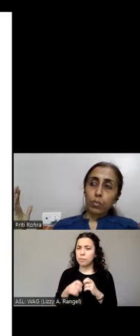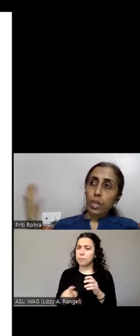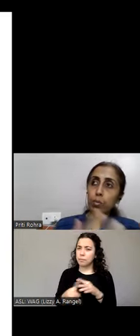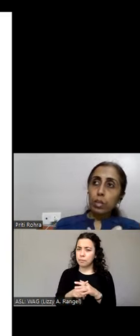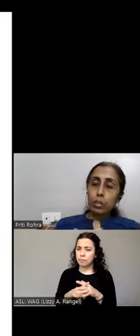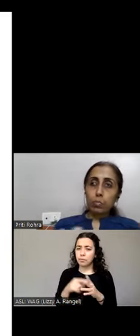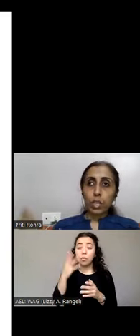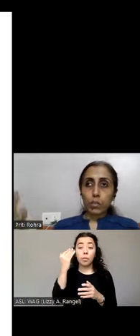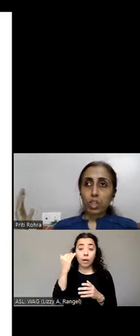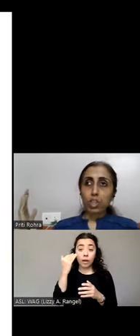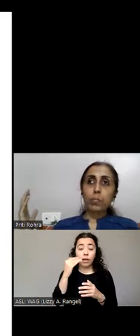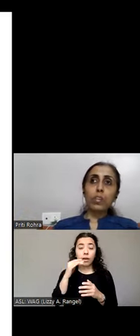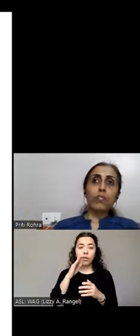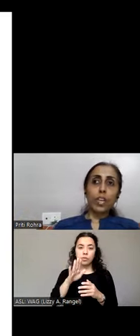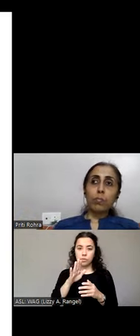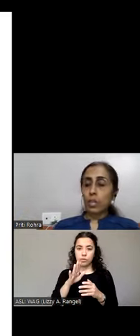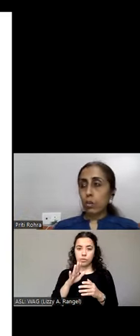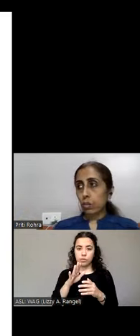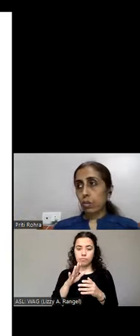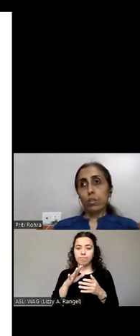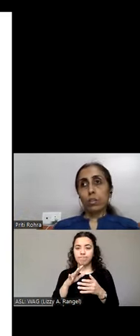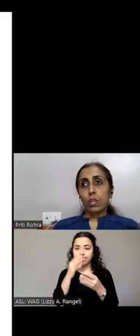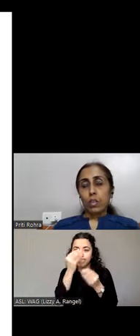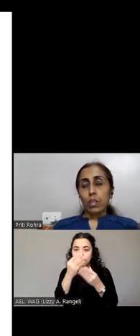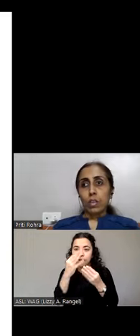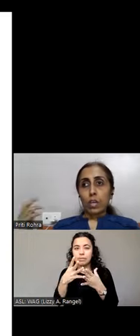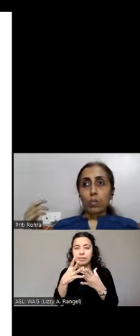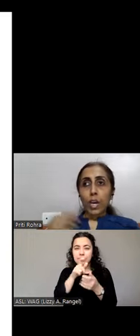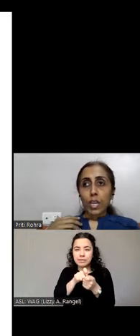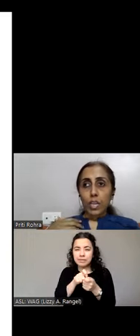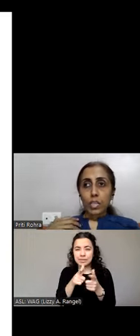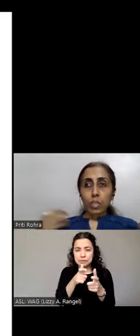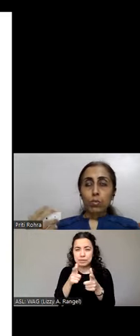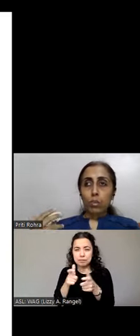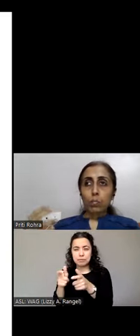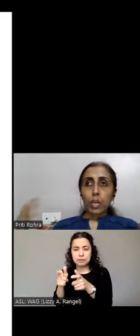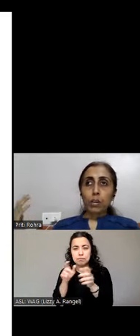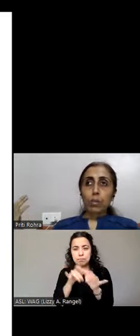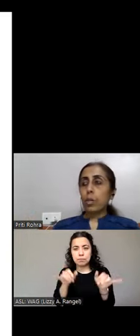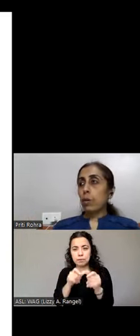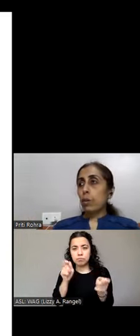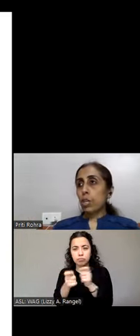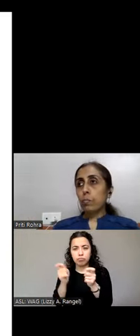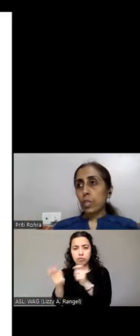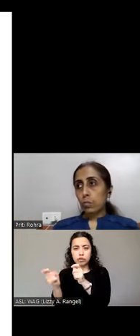at a particular speed which is predefined by the auto. I as a user might not be able to keep pace